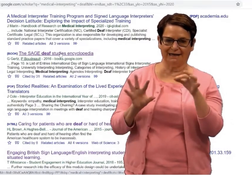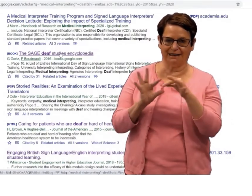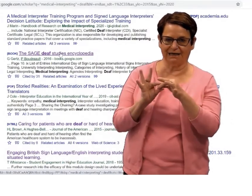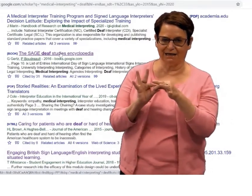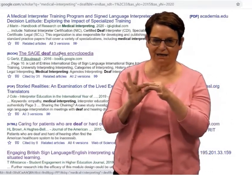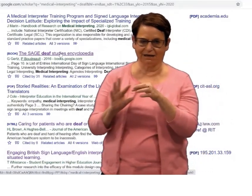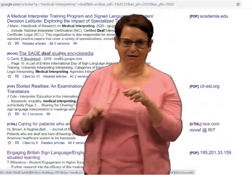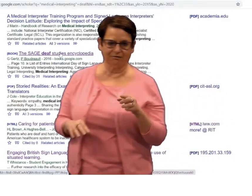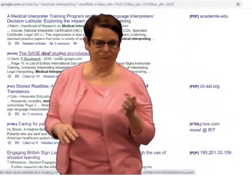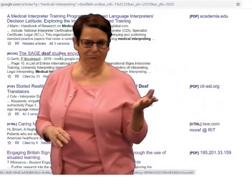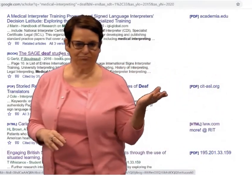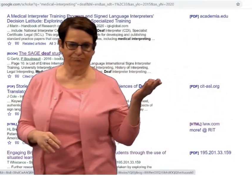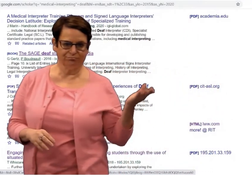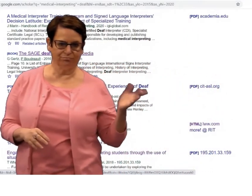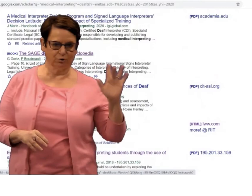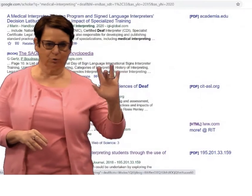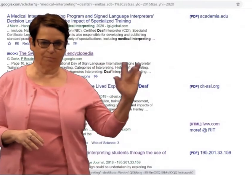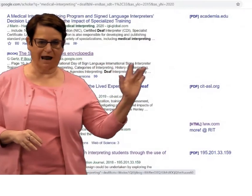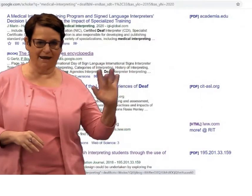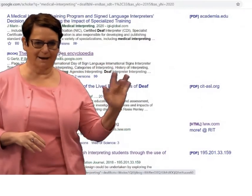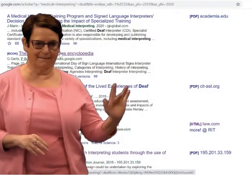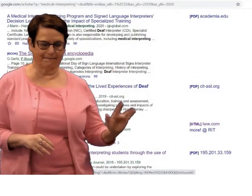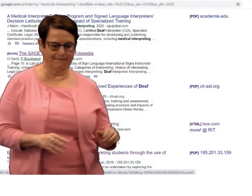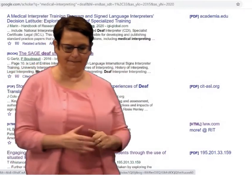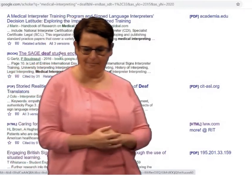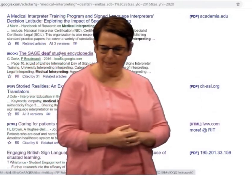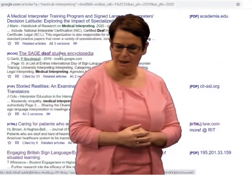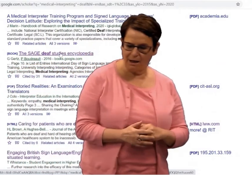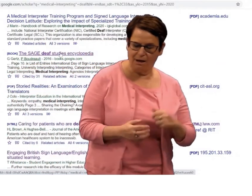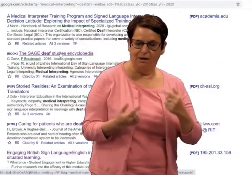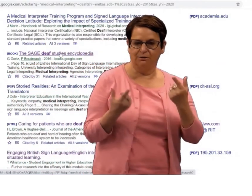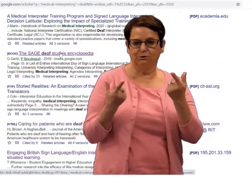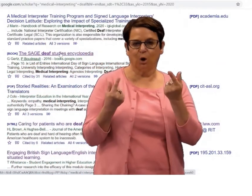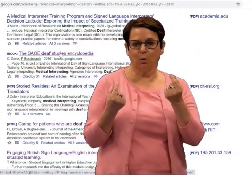but it doesn't show you the RIT link. It's just blank.